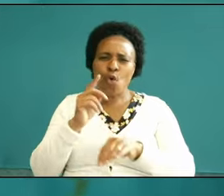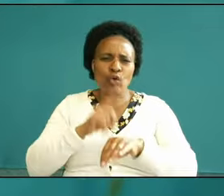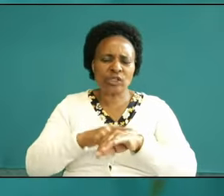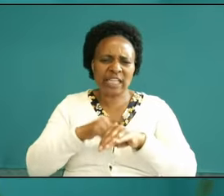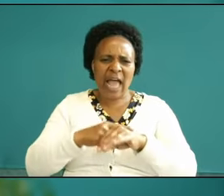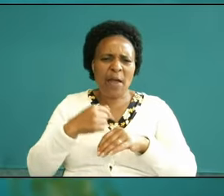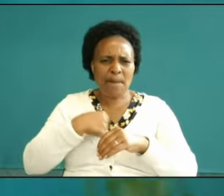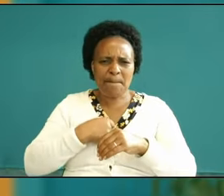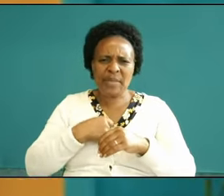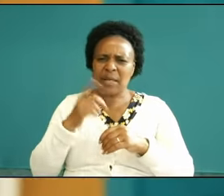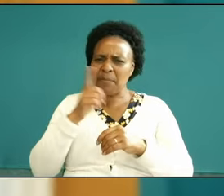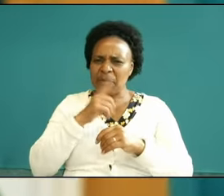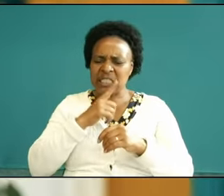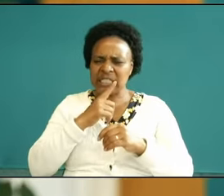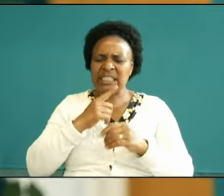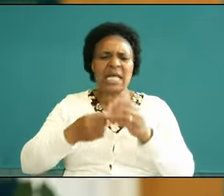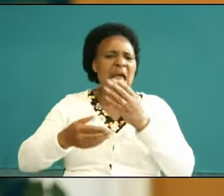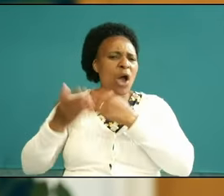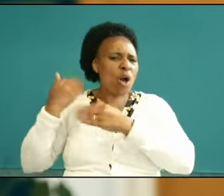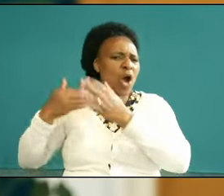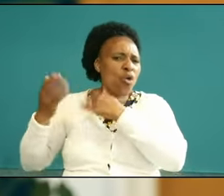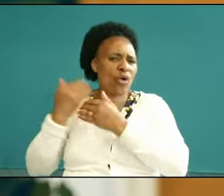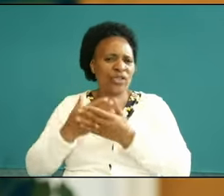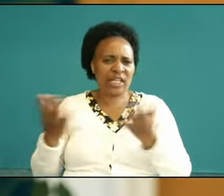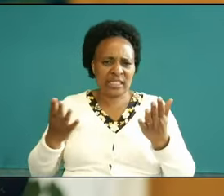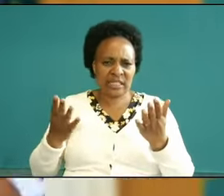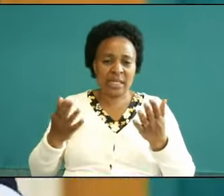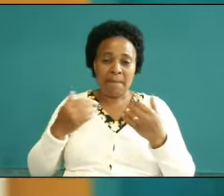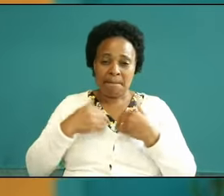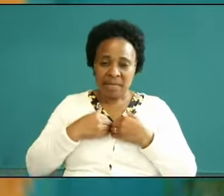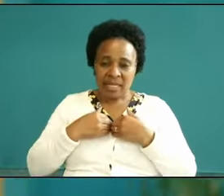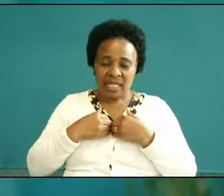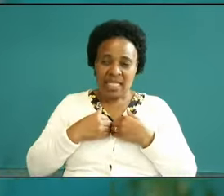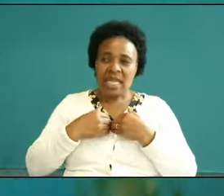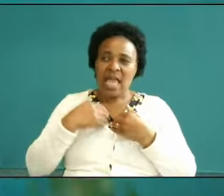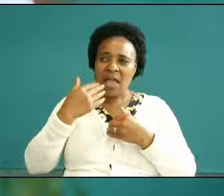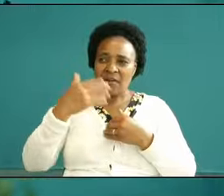myself because something bad is happening I'm always beating myself constantly because I know